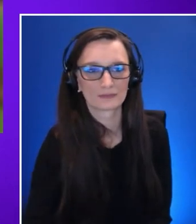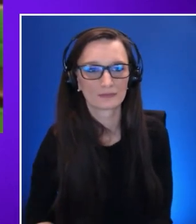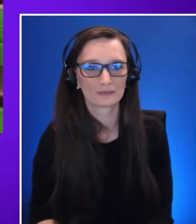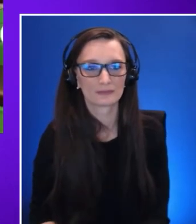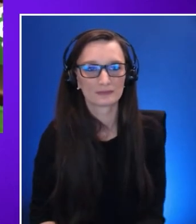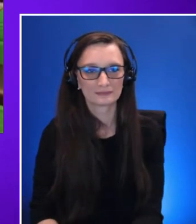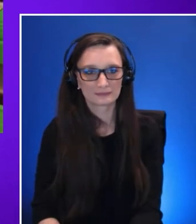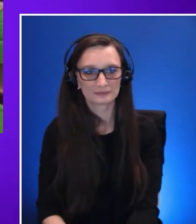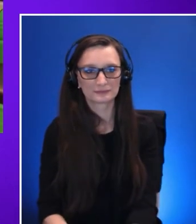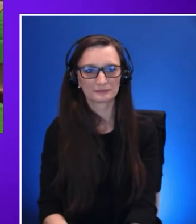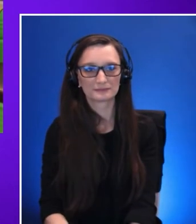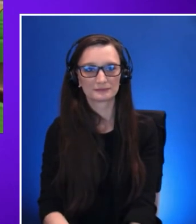Okay.